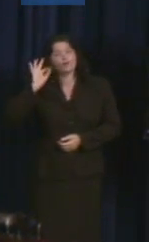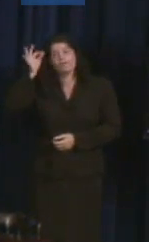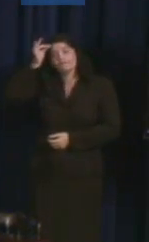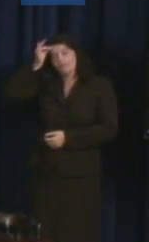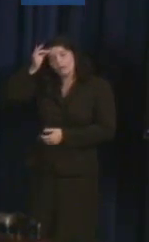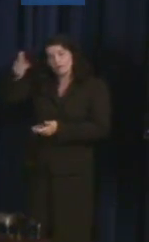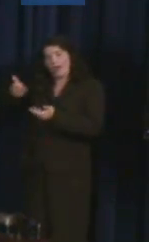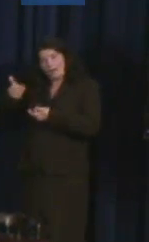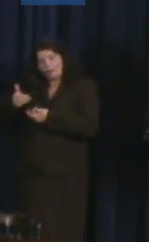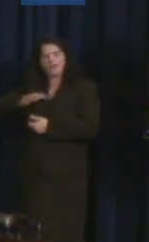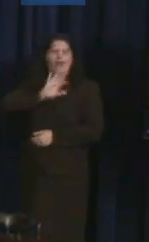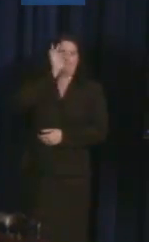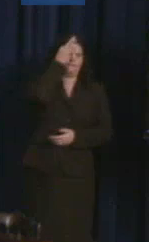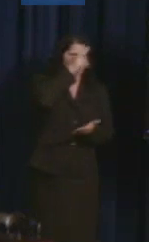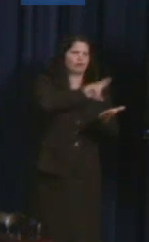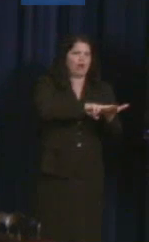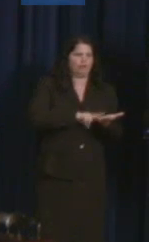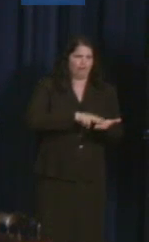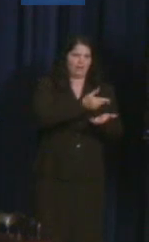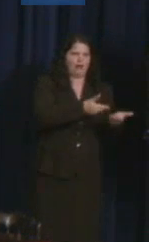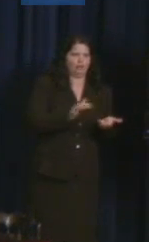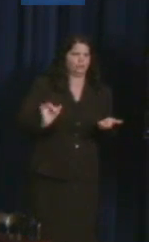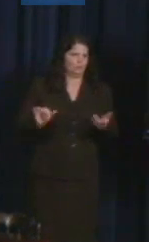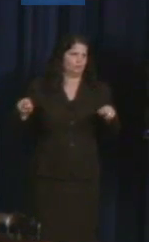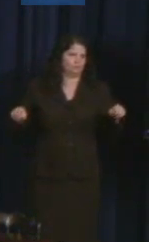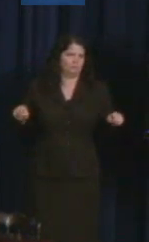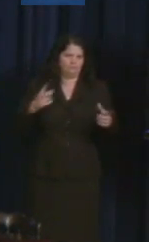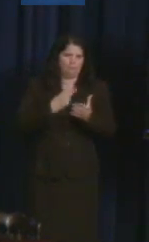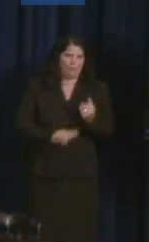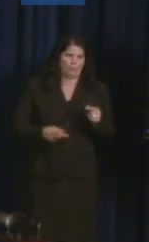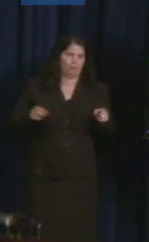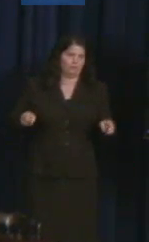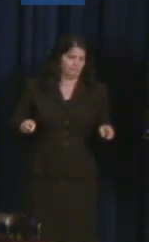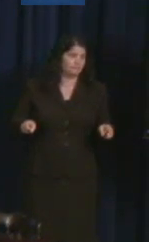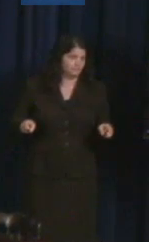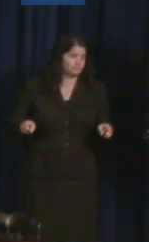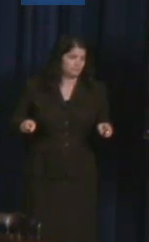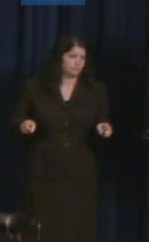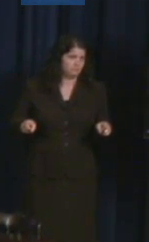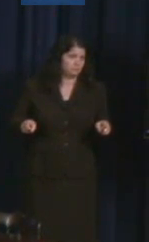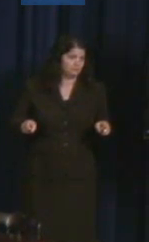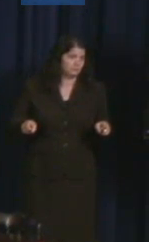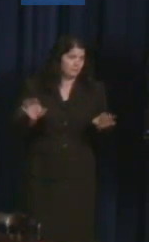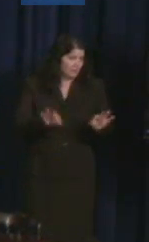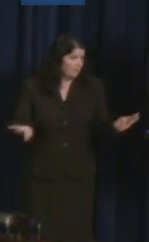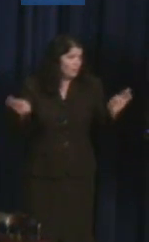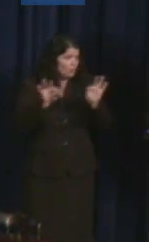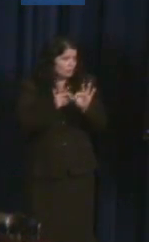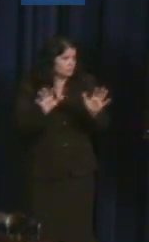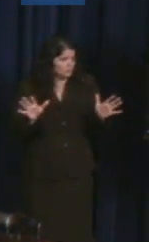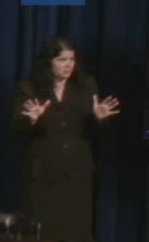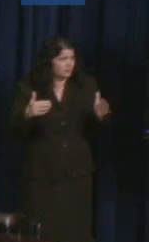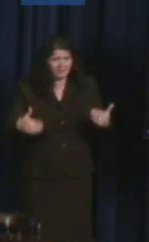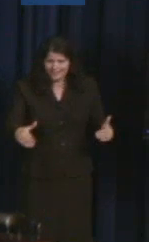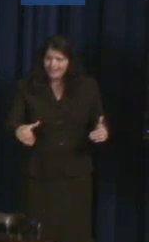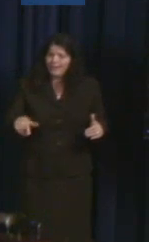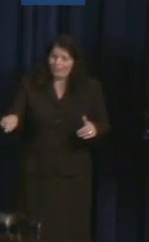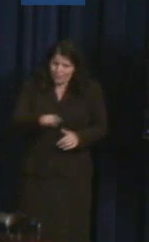federal contractors, again, because these are important because of the contributions that people have to make and